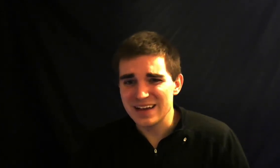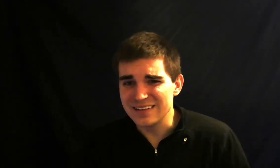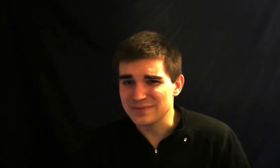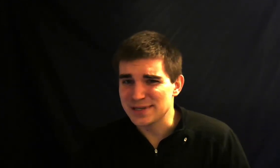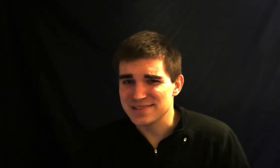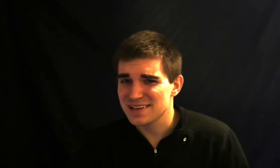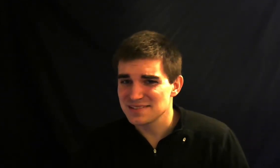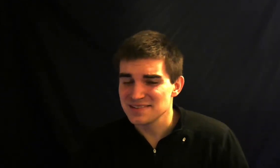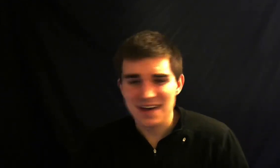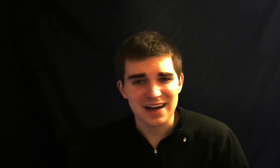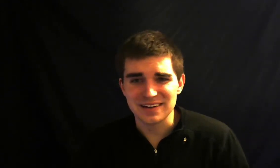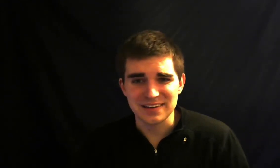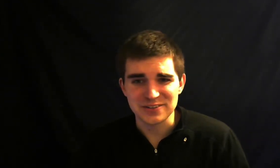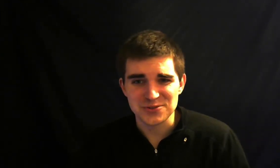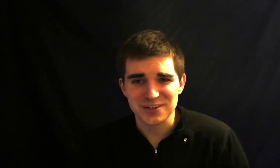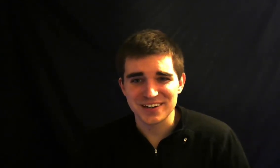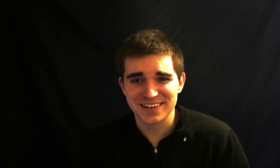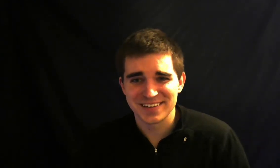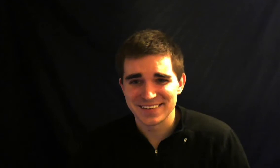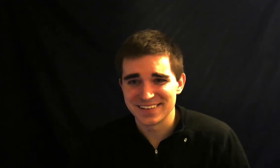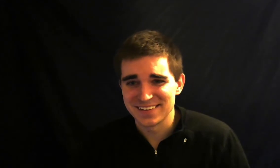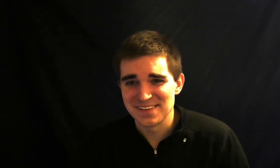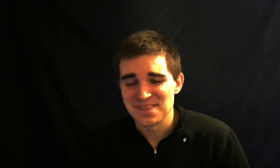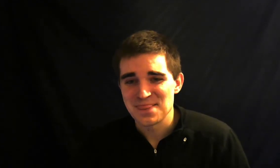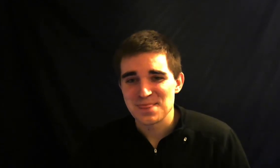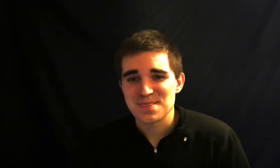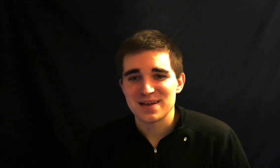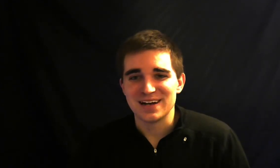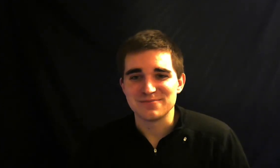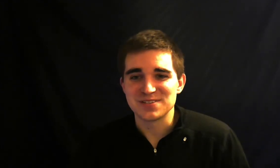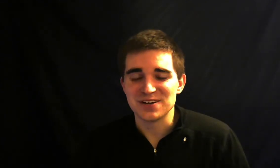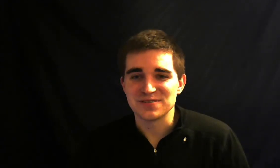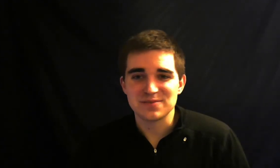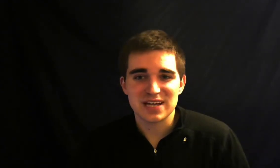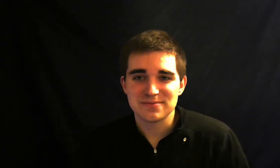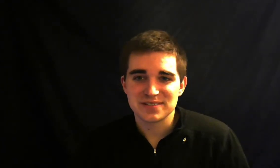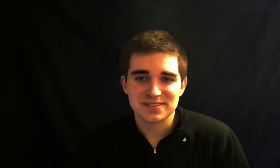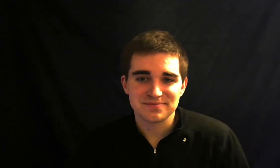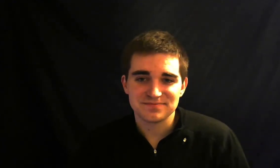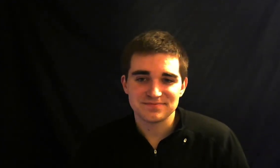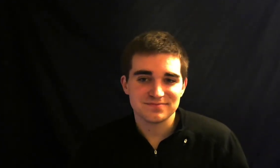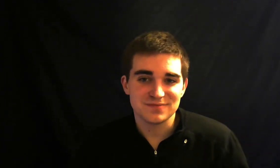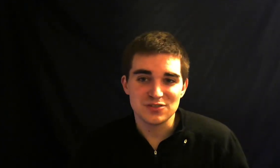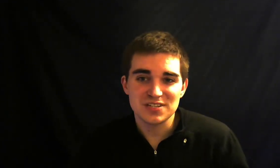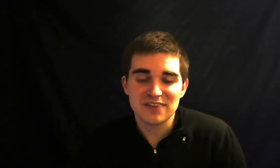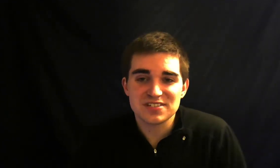because that's not an English word so sometimes you just have to talk with